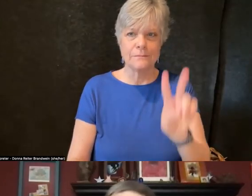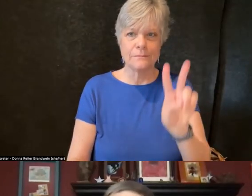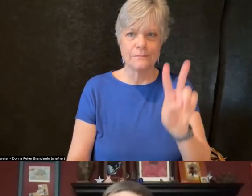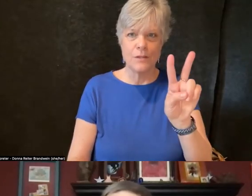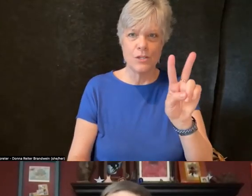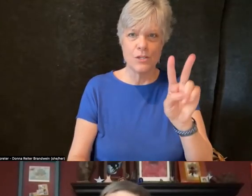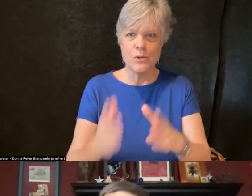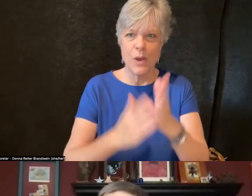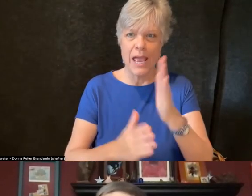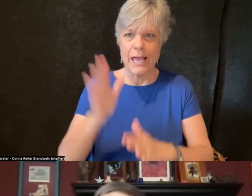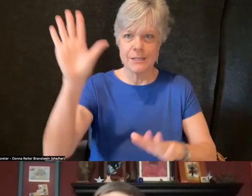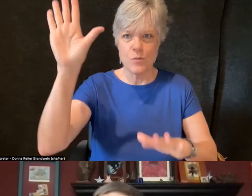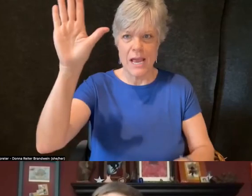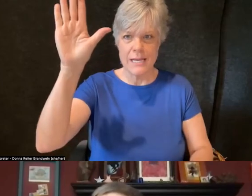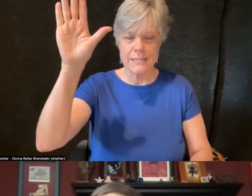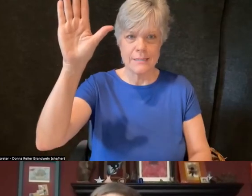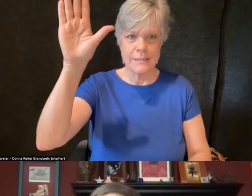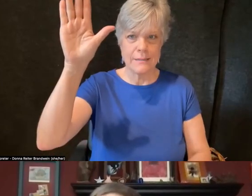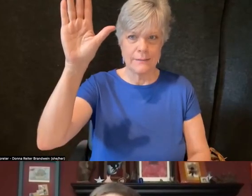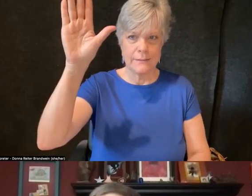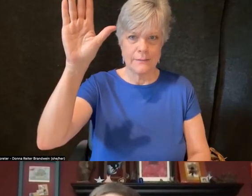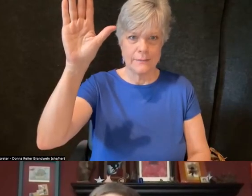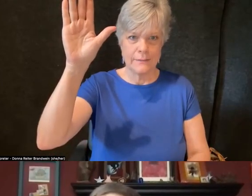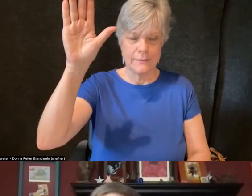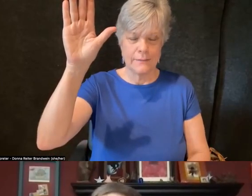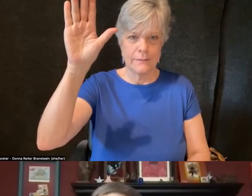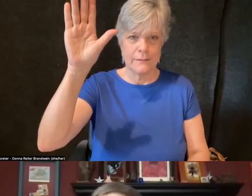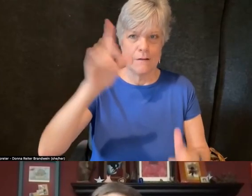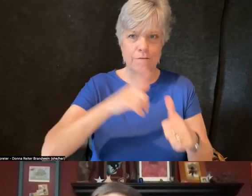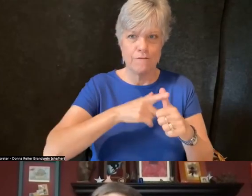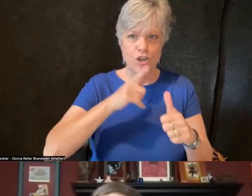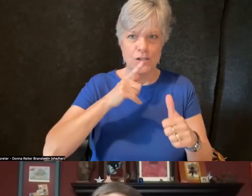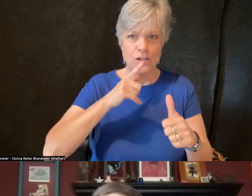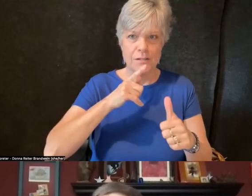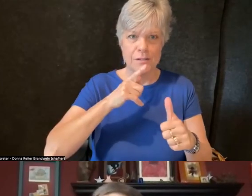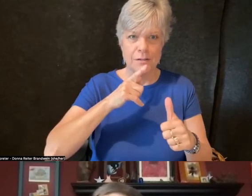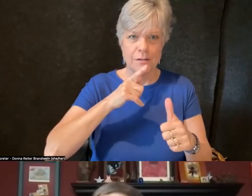So I'll first call on Kara M., in parentheses, UMich.